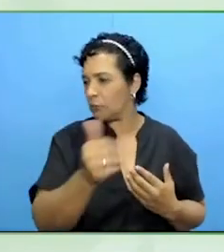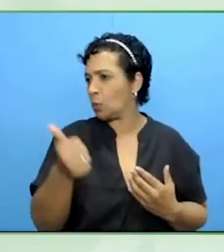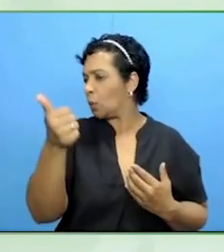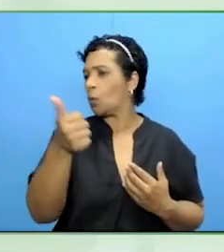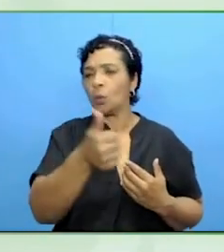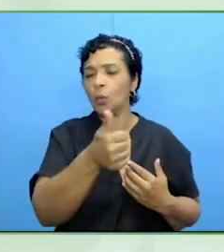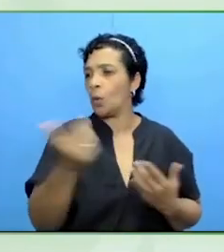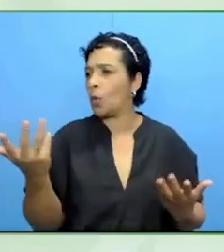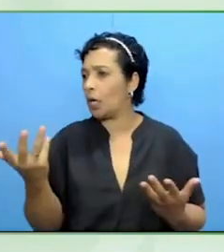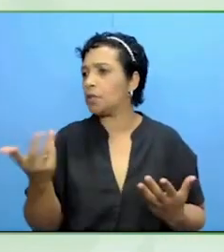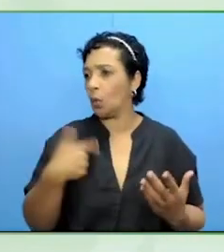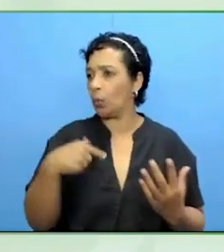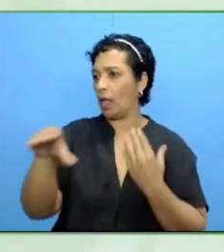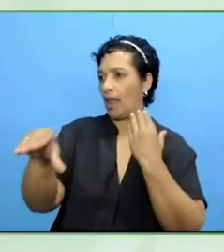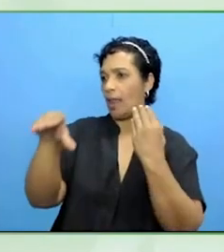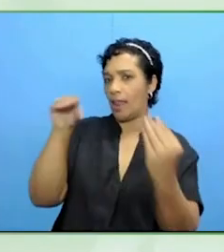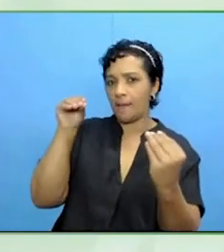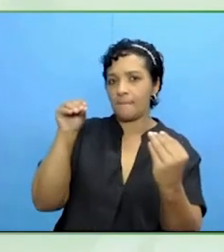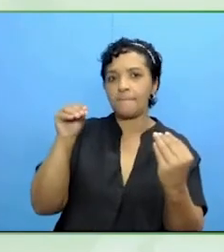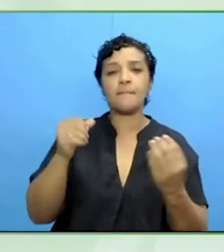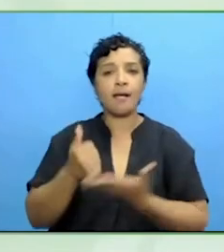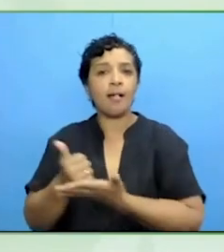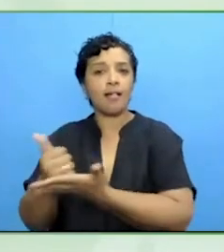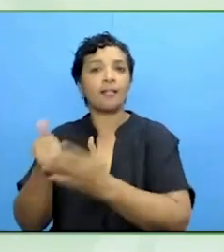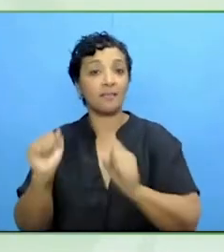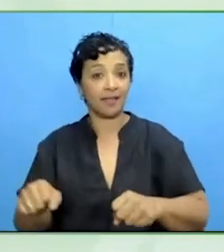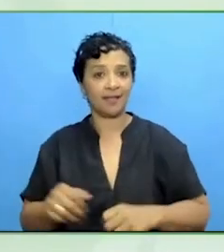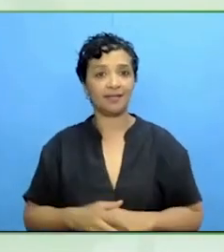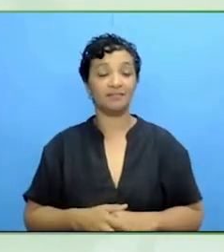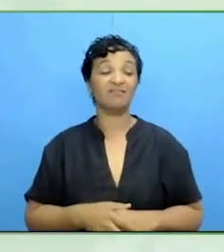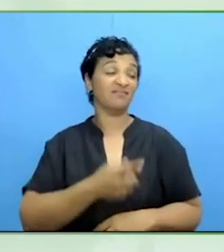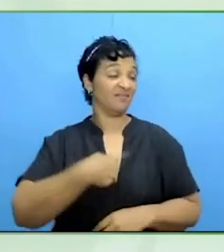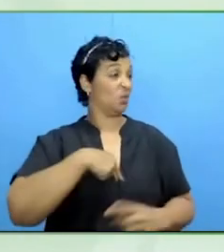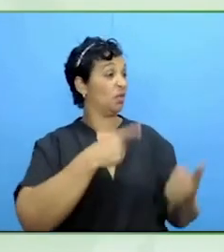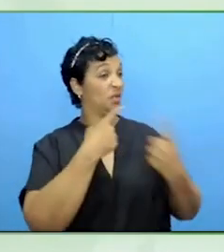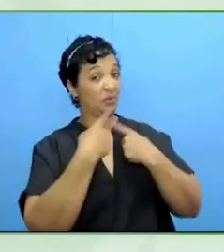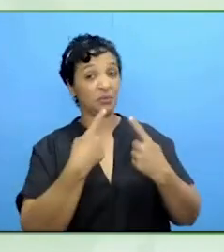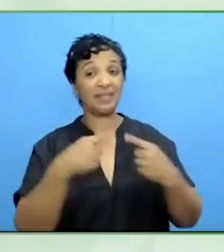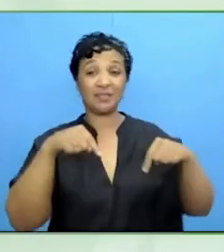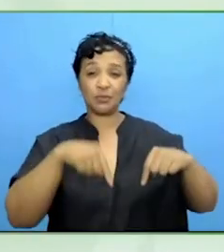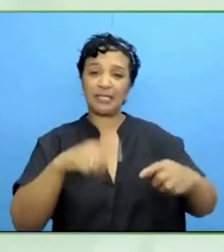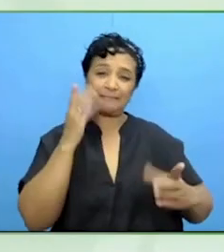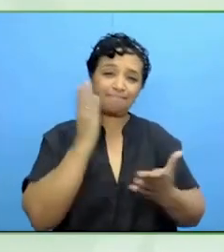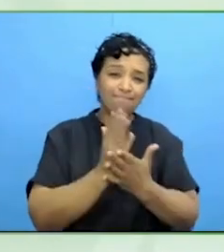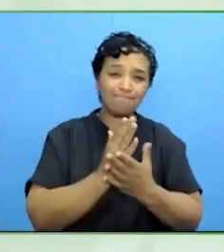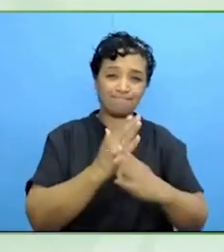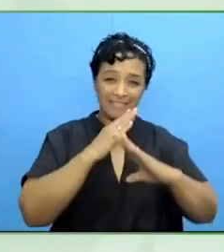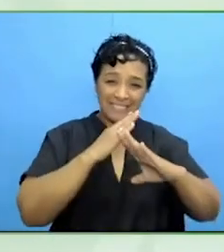Talking about difficulties today, today is really difficult. It is.